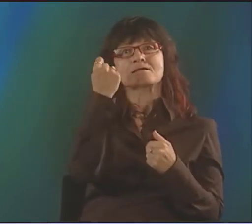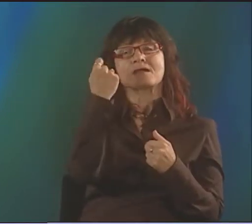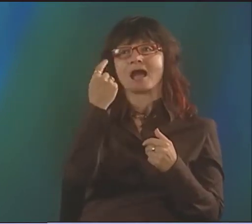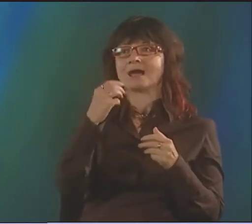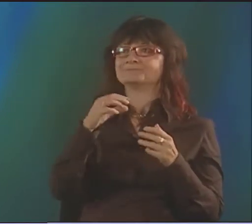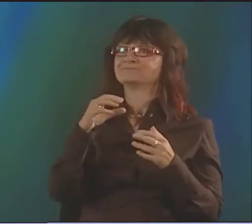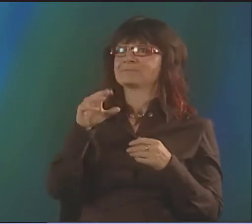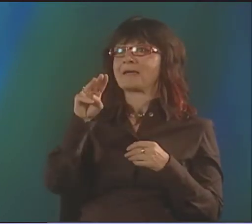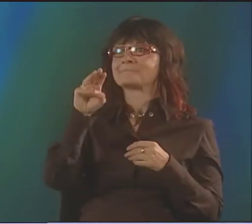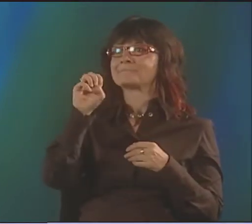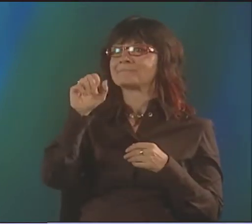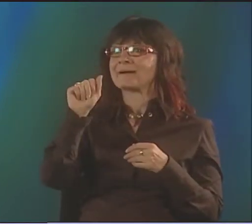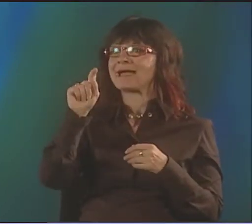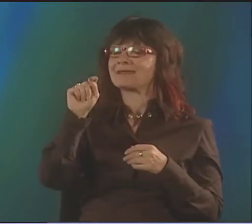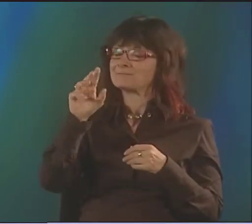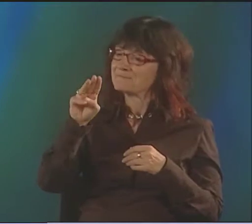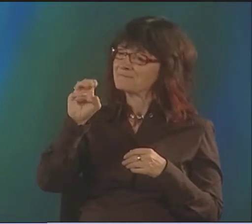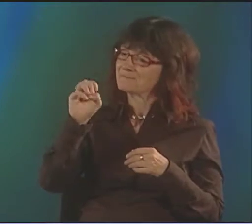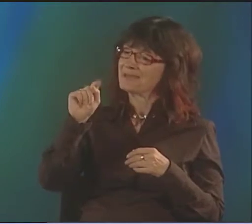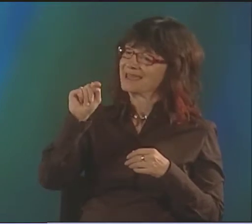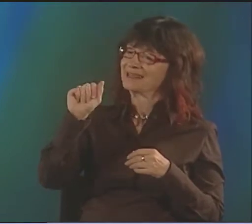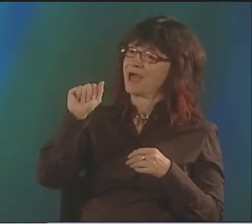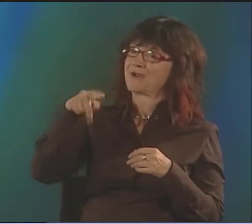I WANT TO TAKE IN TO MY OWN WORK.